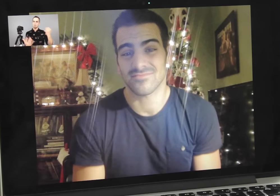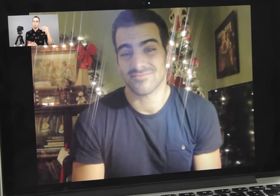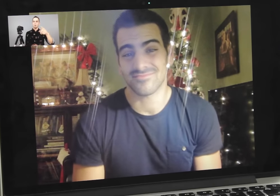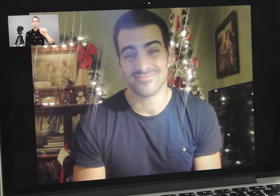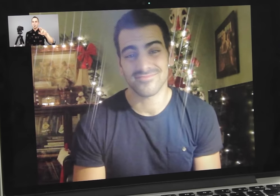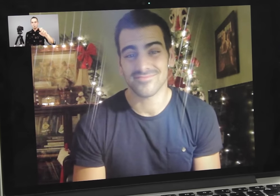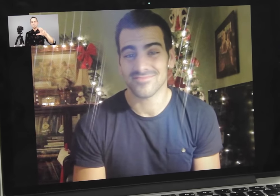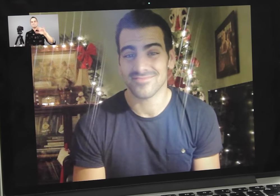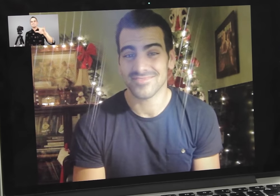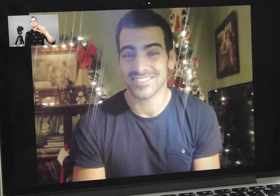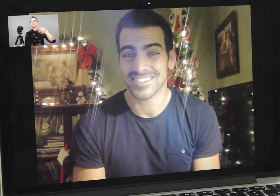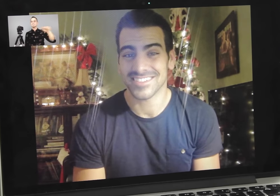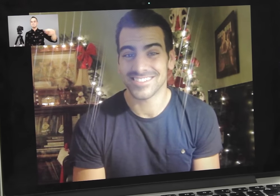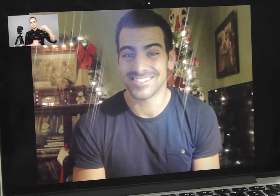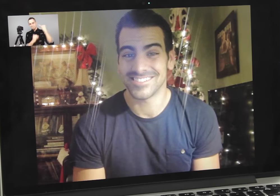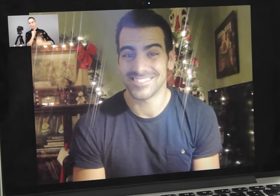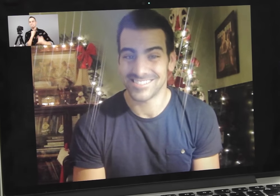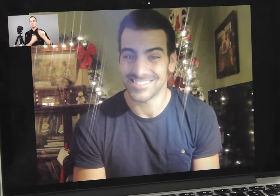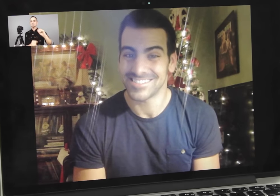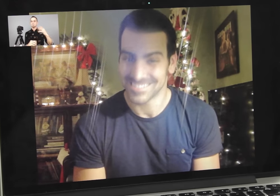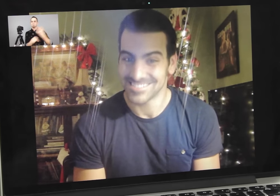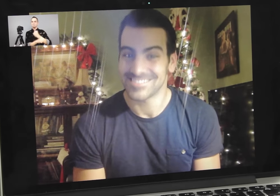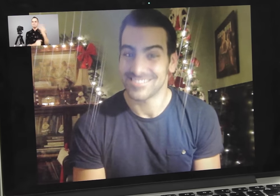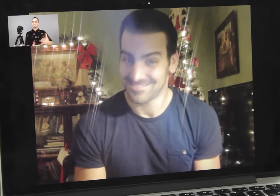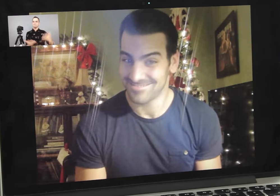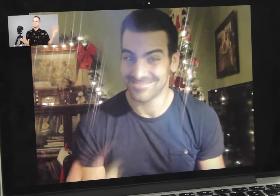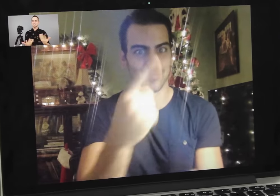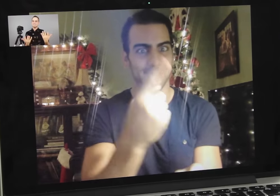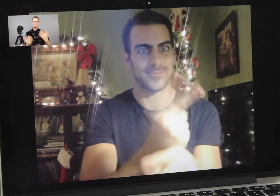Alex: So, you are the winner of ANTM Cycle 22, the last ANTM cycle.